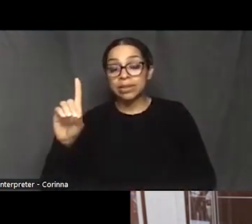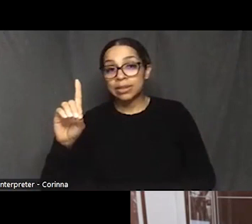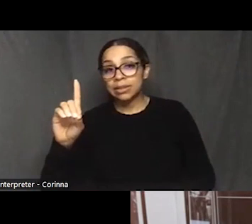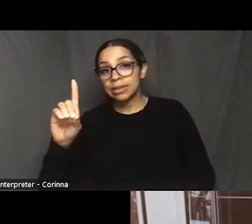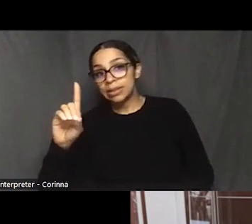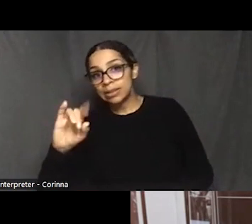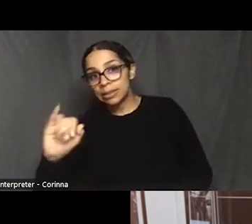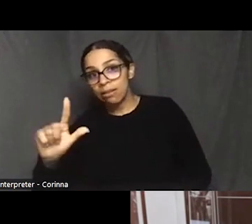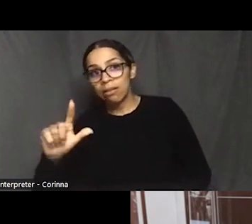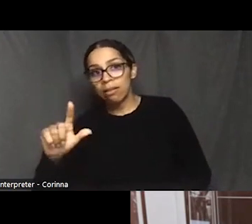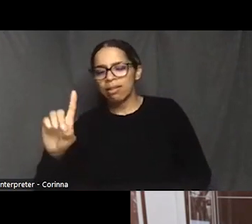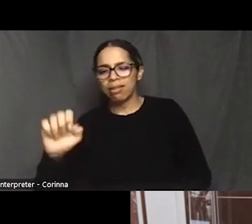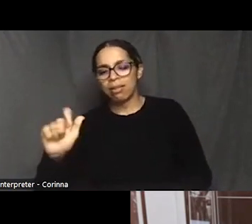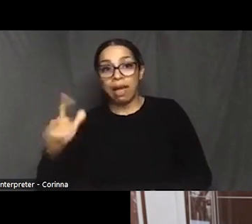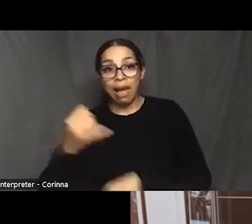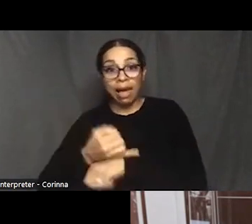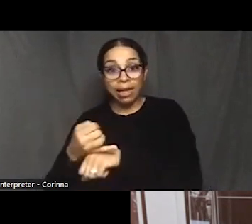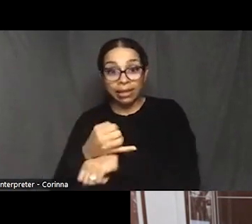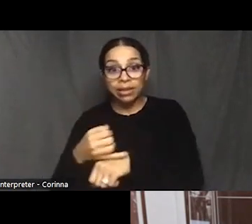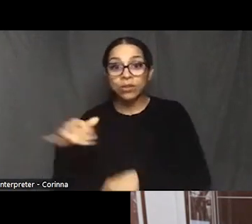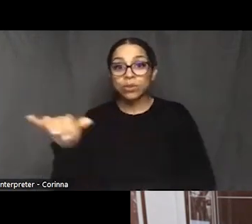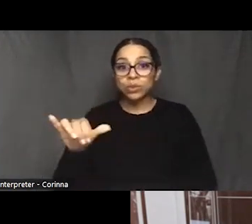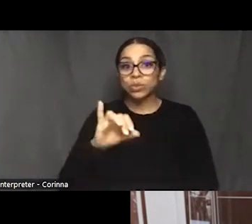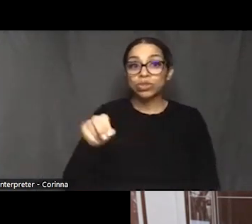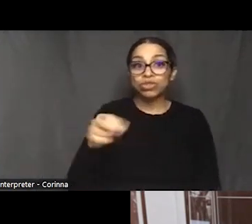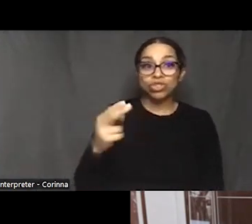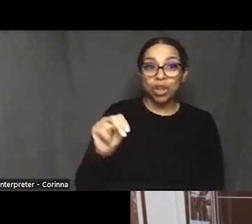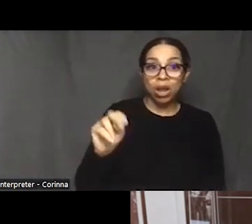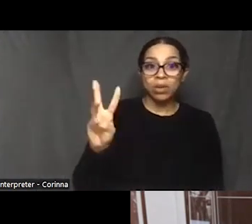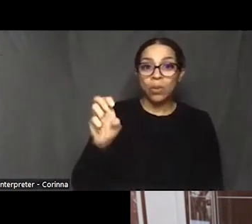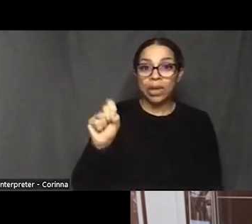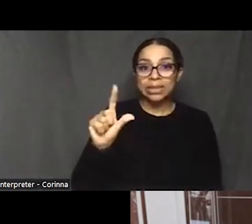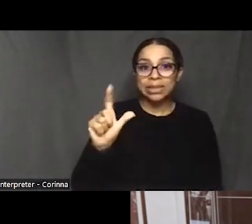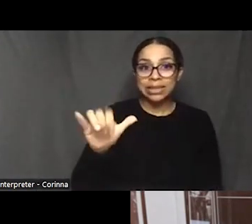would be very interested in hearing from the Veterans Administration